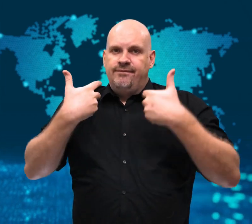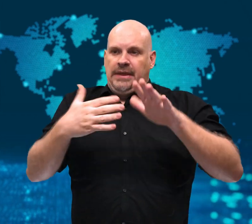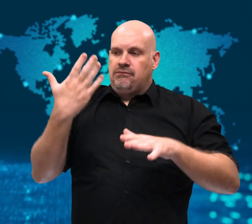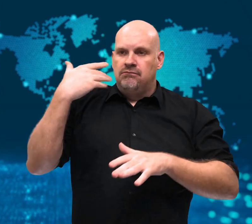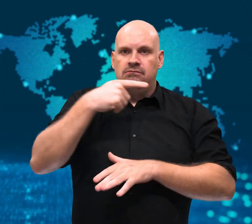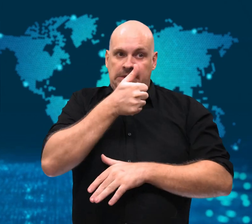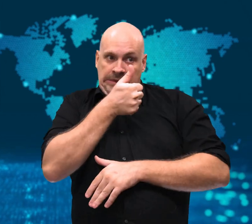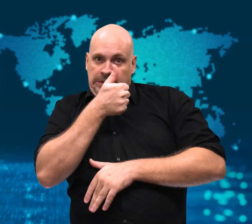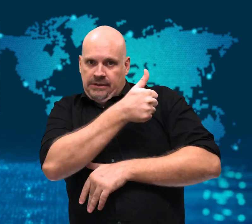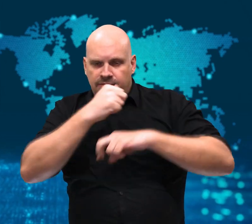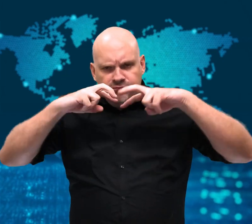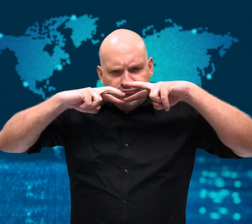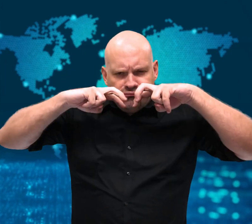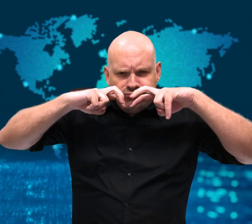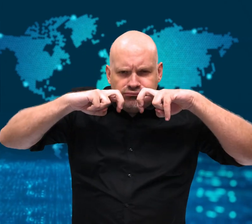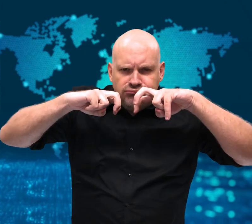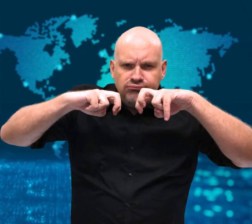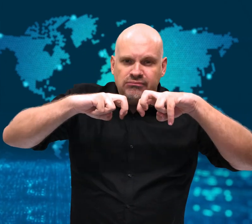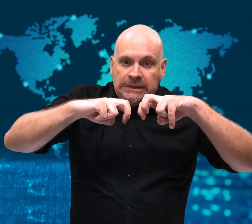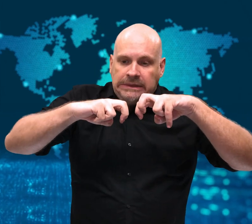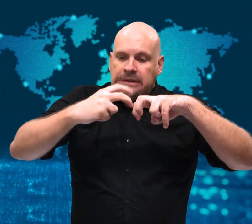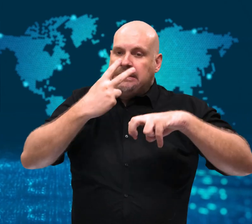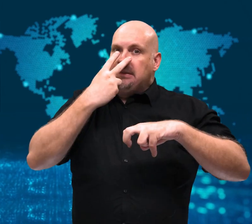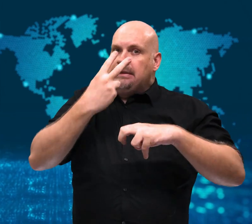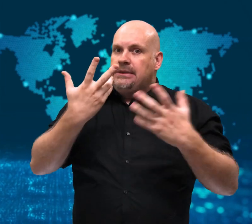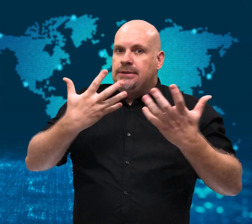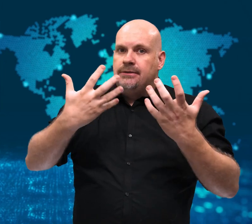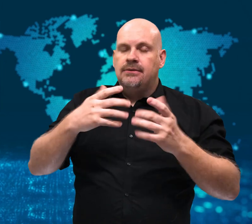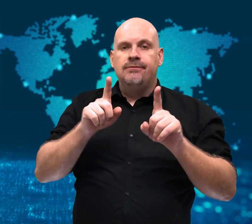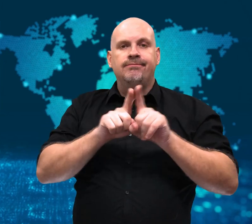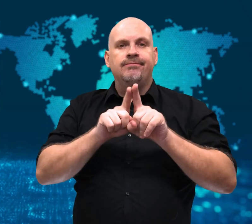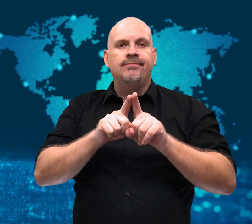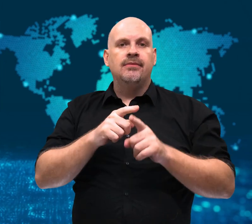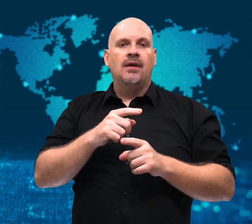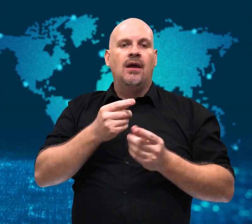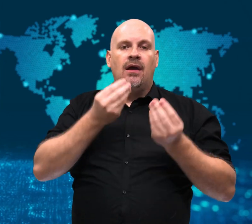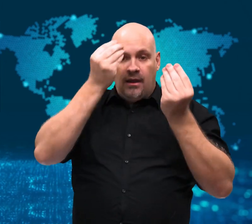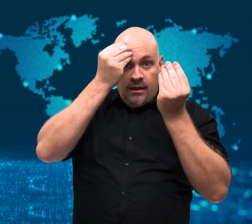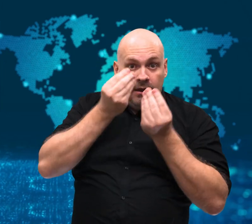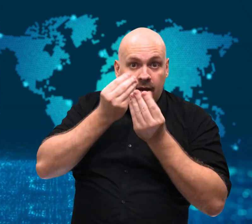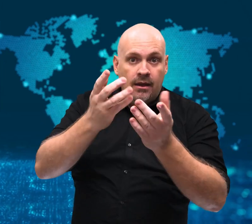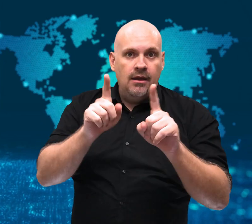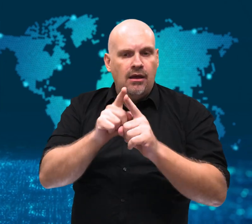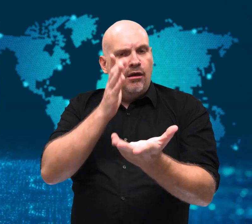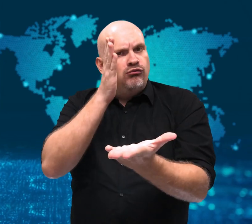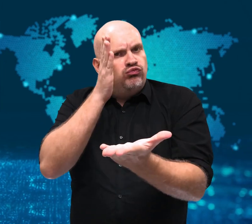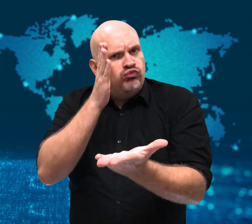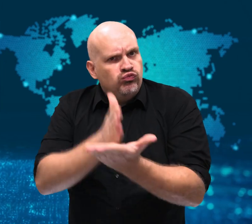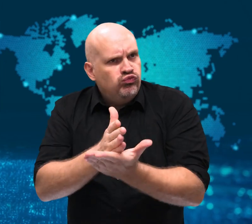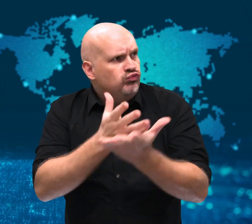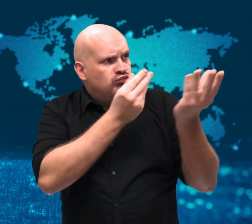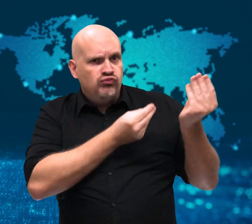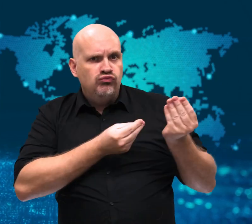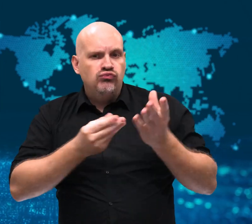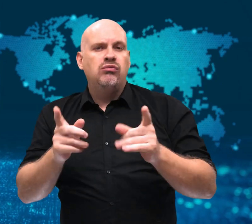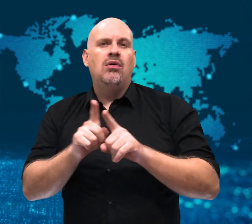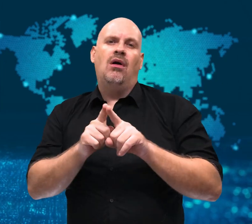research that it magnifies hate and misinformation.